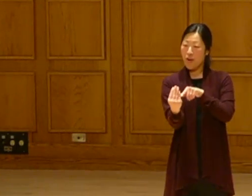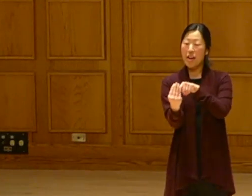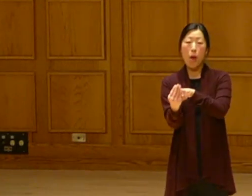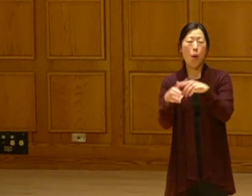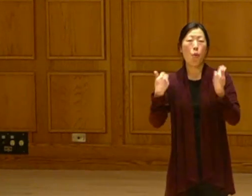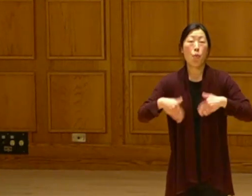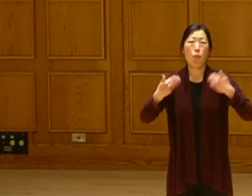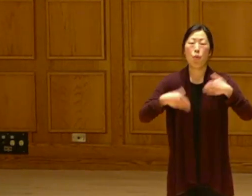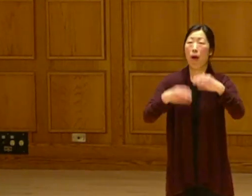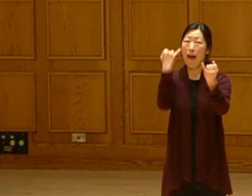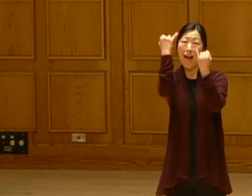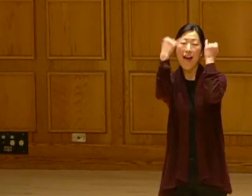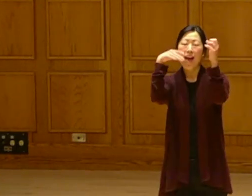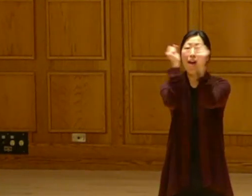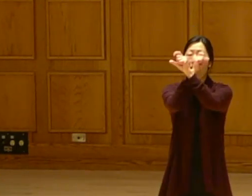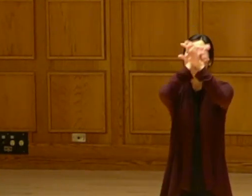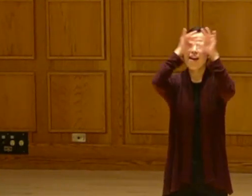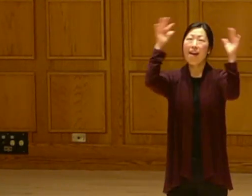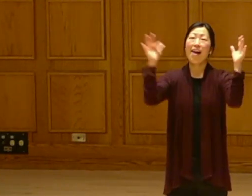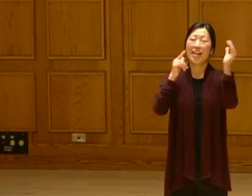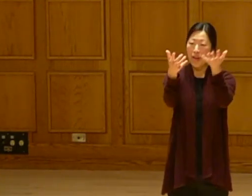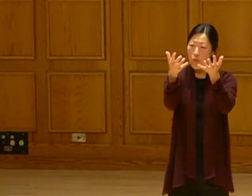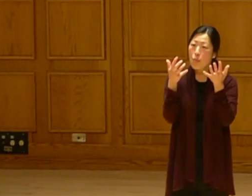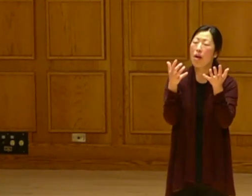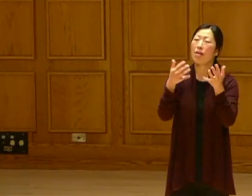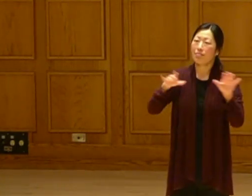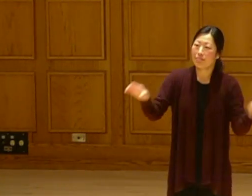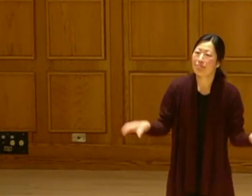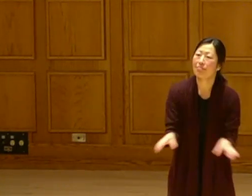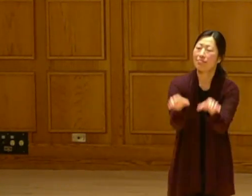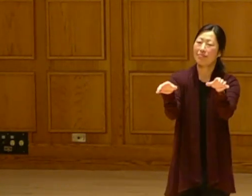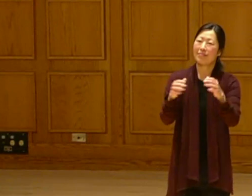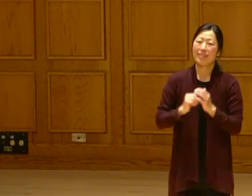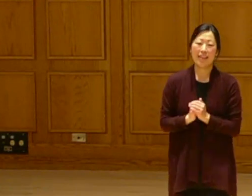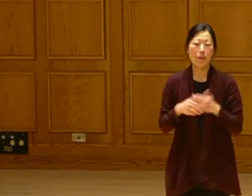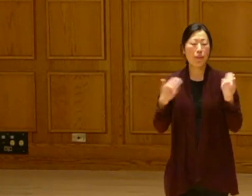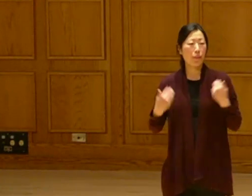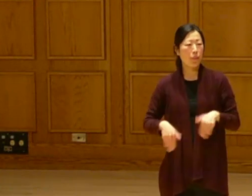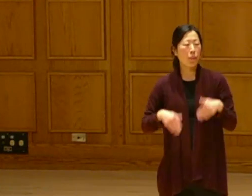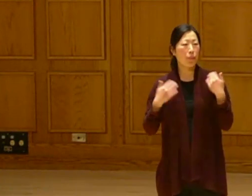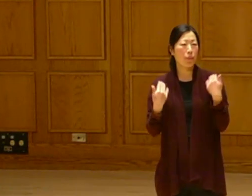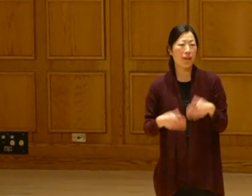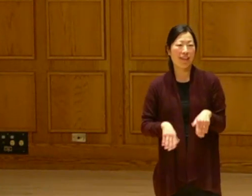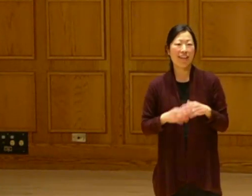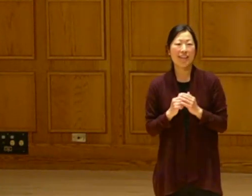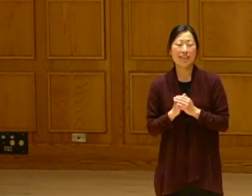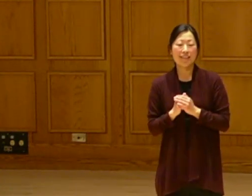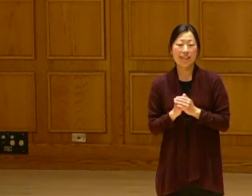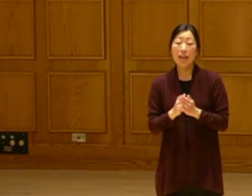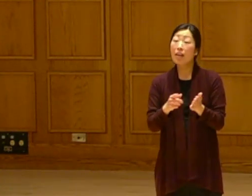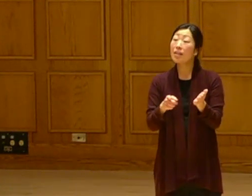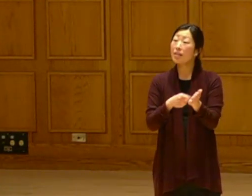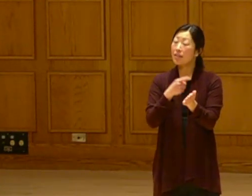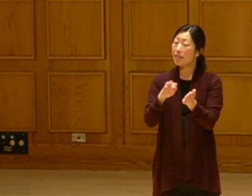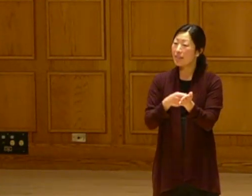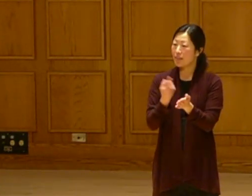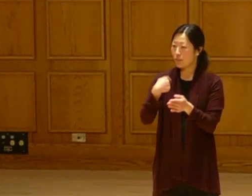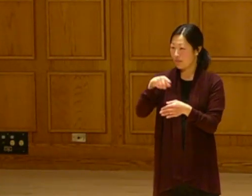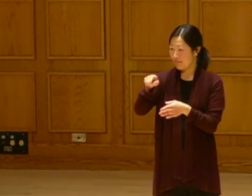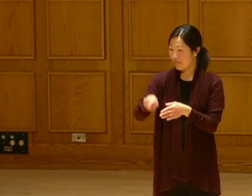these tremendous ideas of things that they want to be able to put into action.